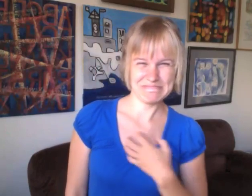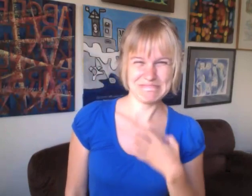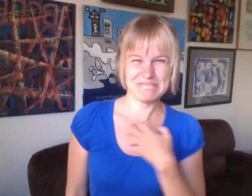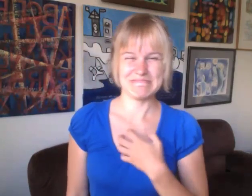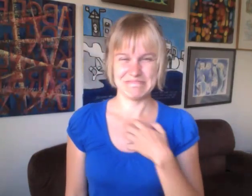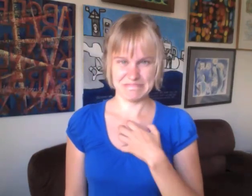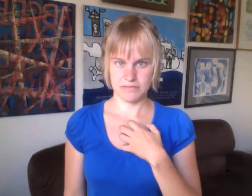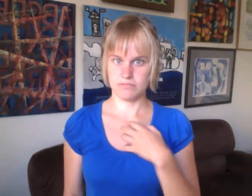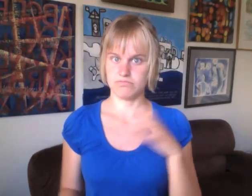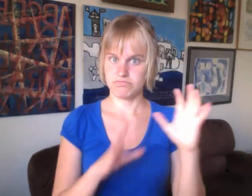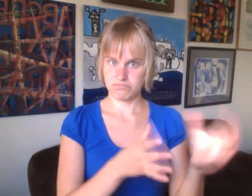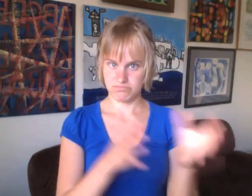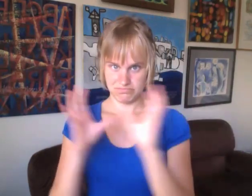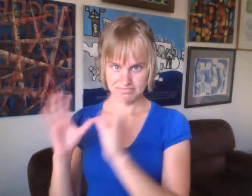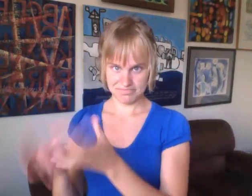These are the two different kinds of reaction I have been receiving.